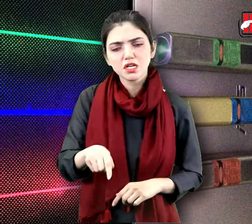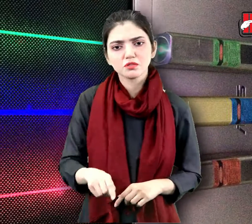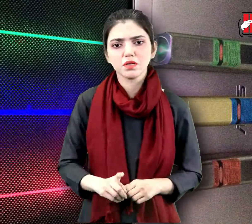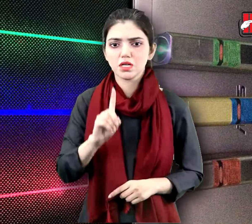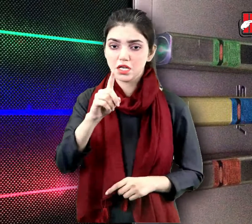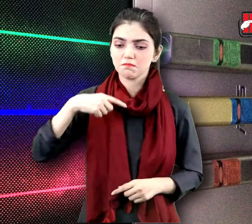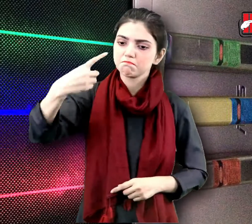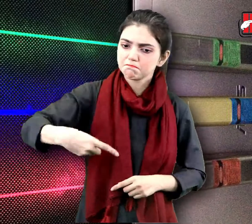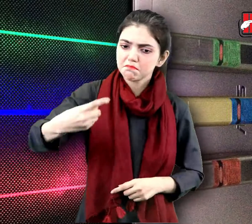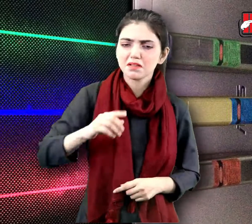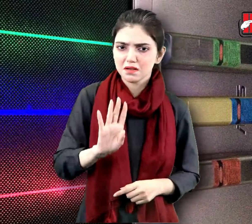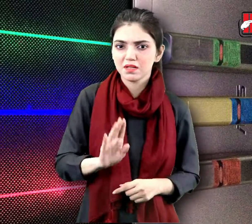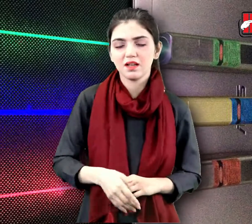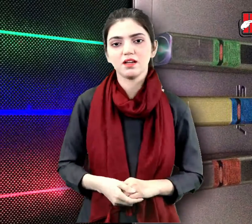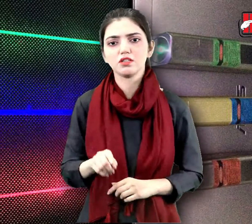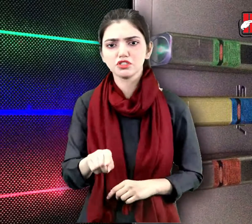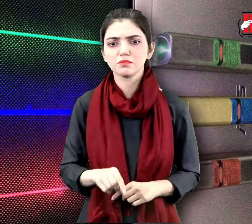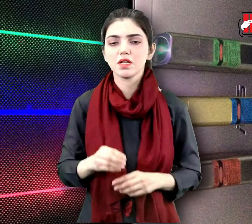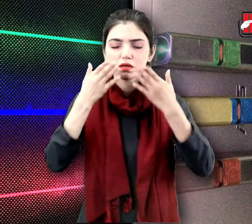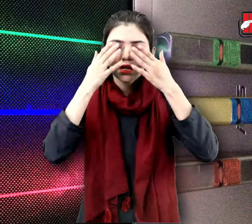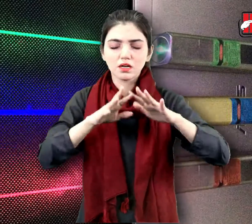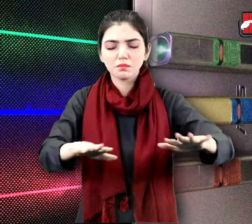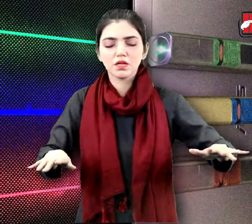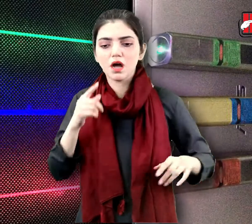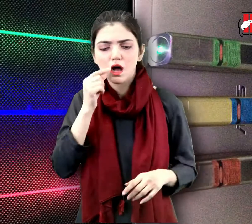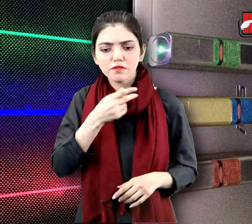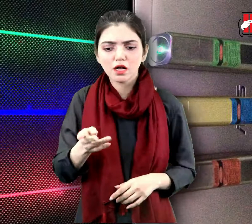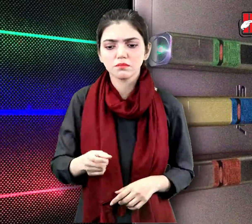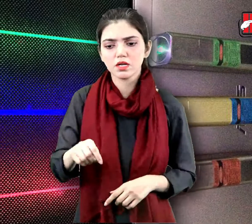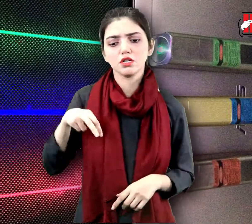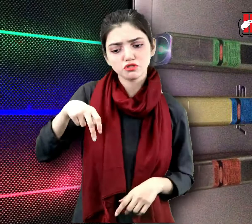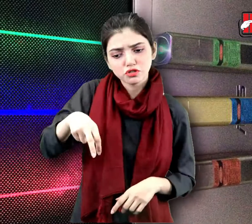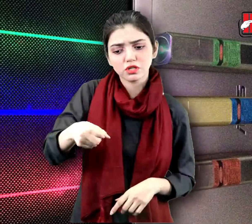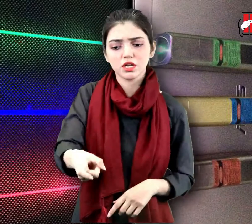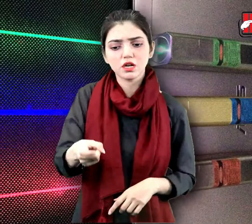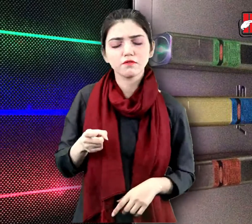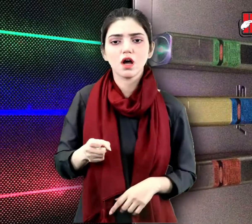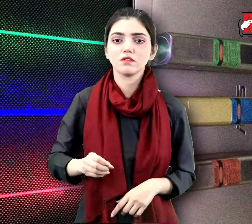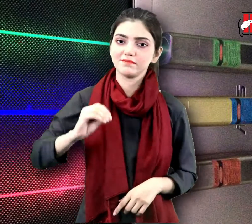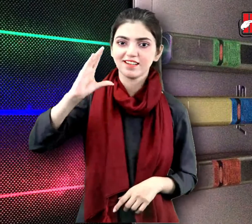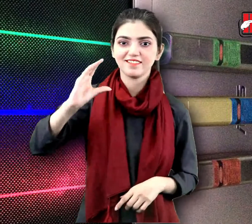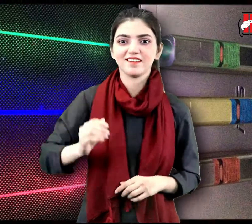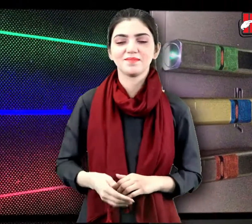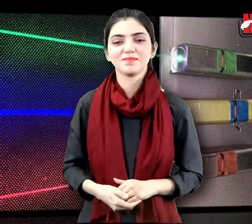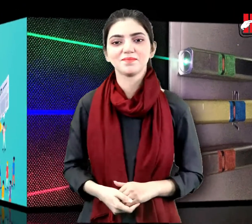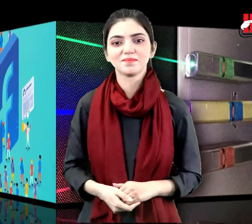It has a wheel that increases the speed of walking in blind people.